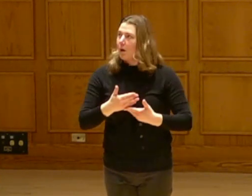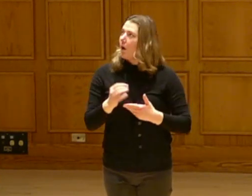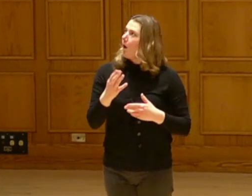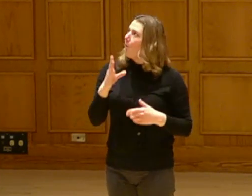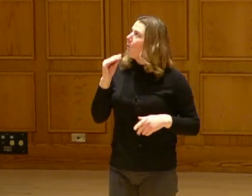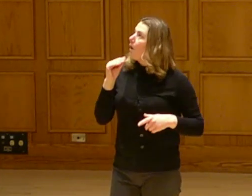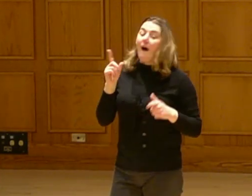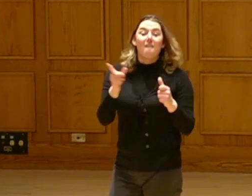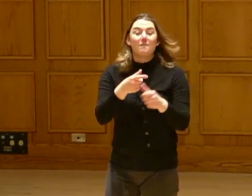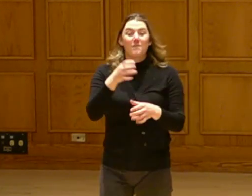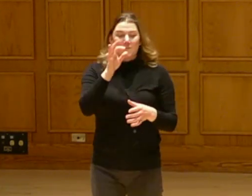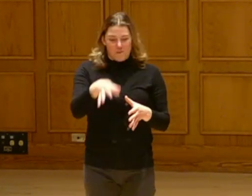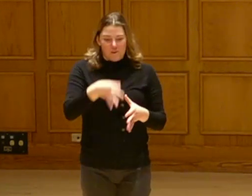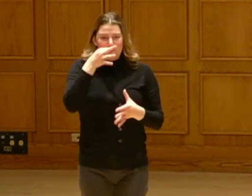Scholastica. I've been baptized, confirmed, -- oh, boy.